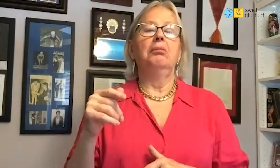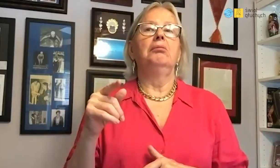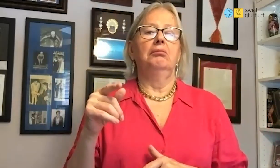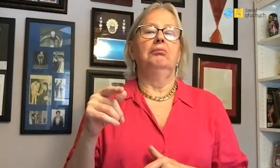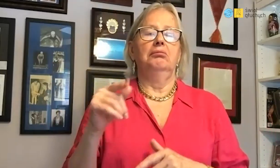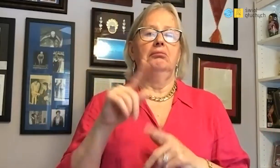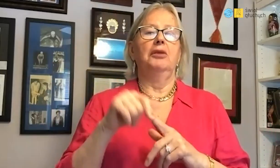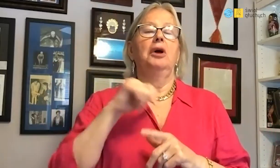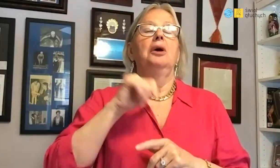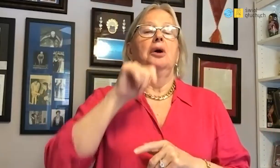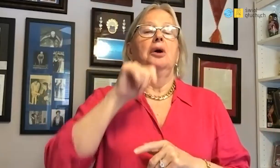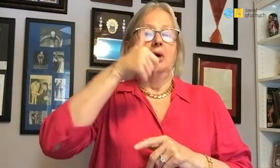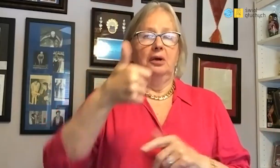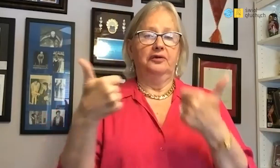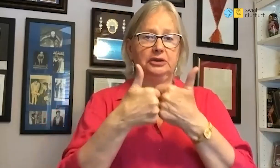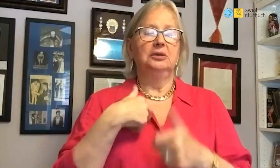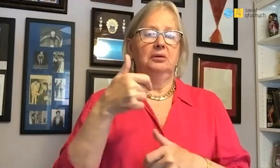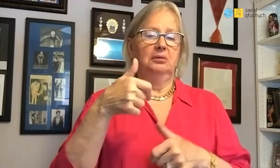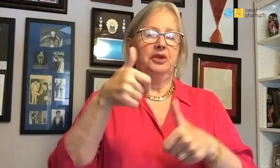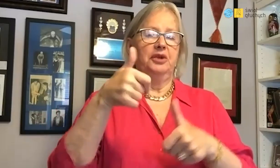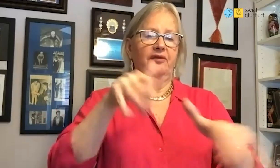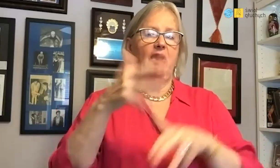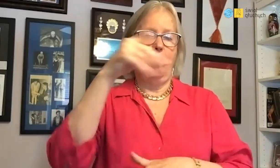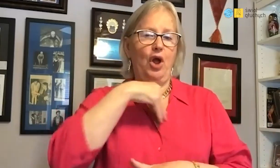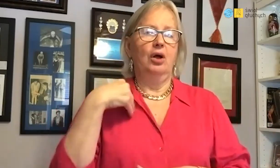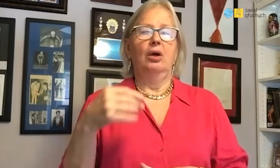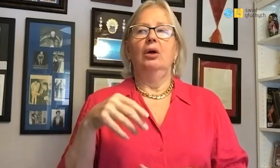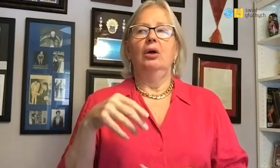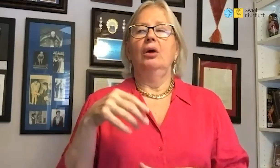He came to my parents they talked for a moment.